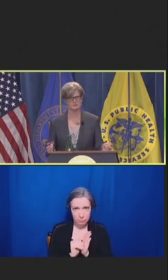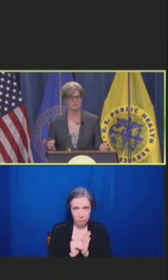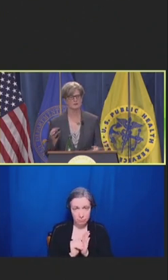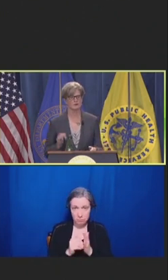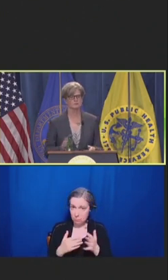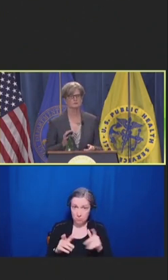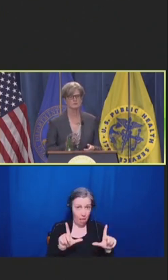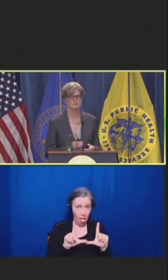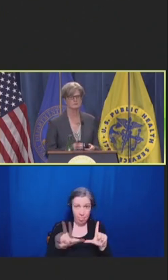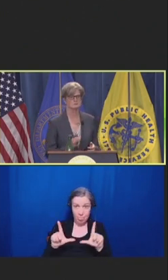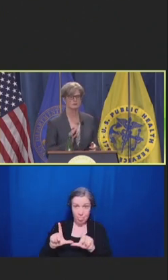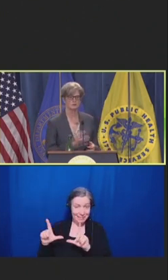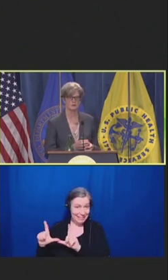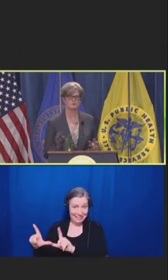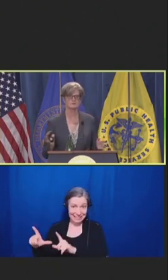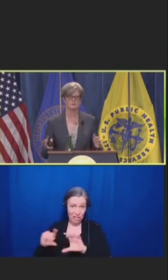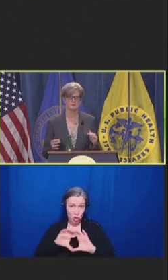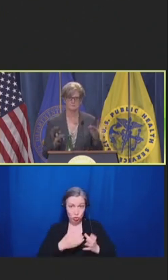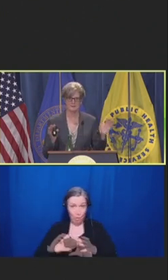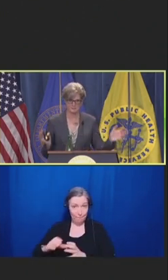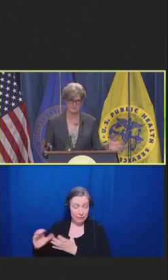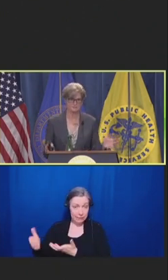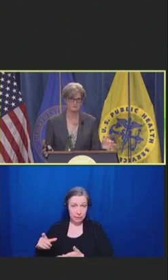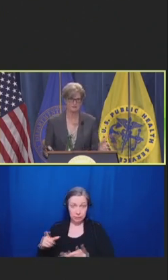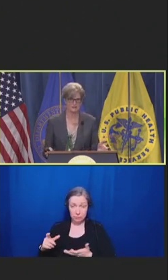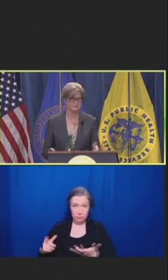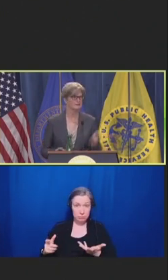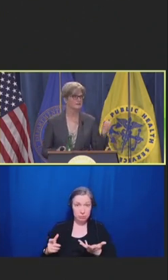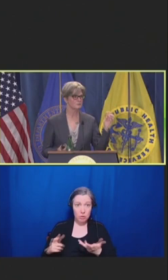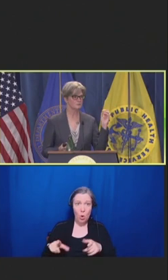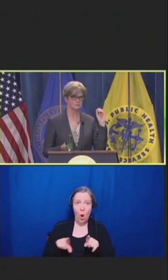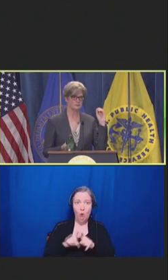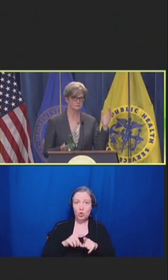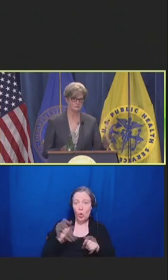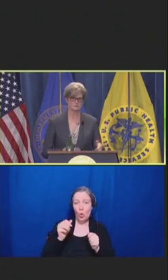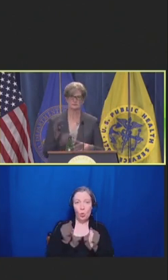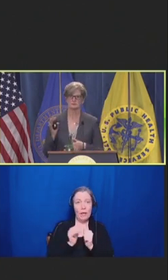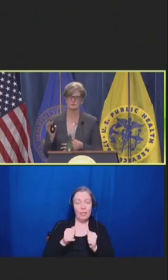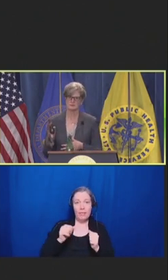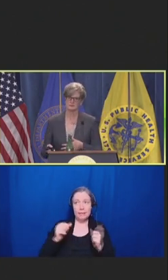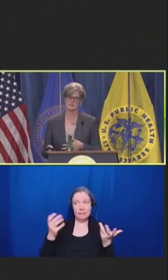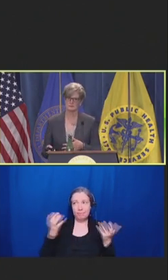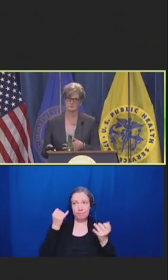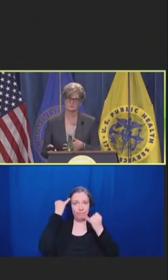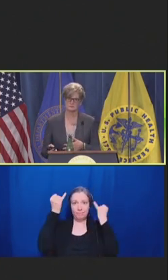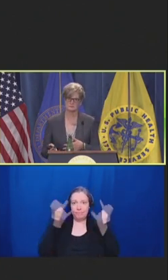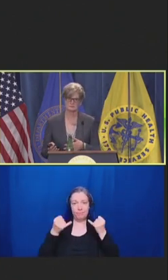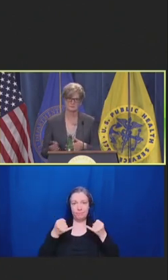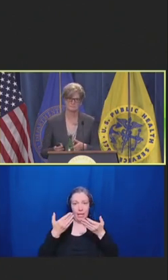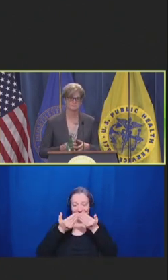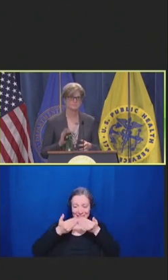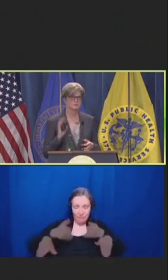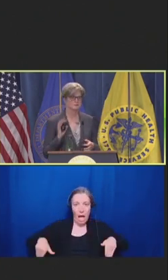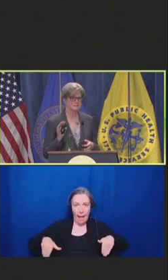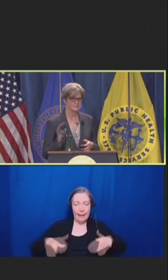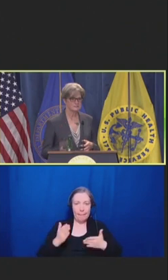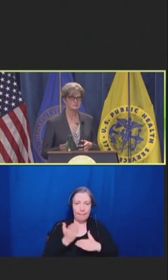And it also means across the imaginary divide between administrators and clinicians.